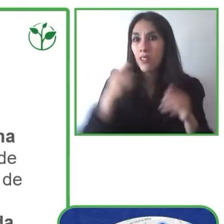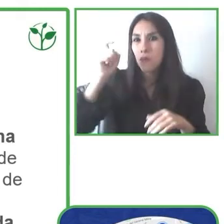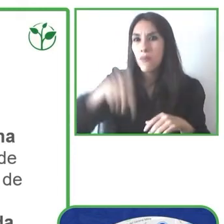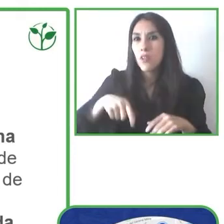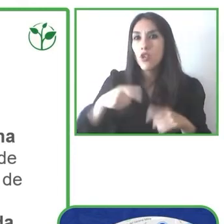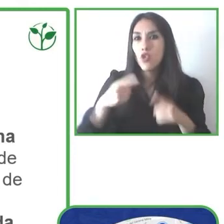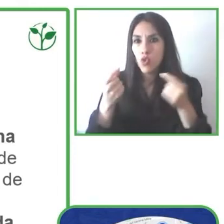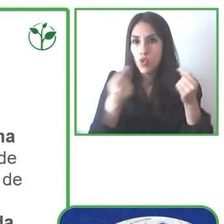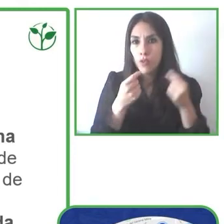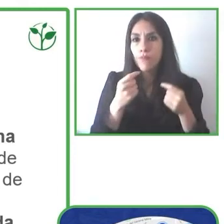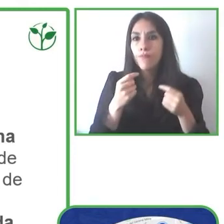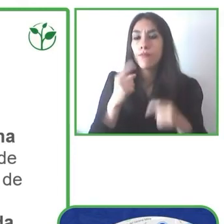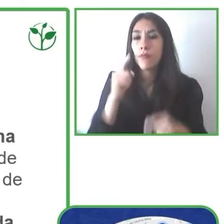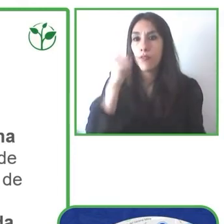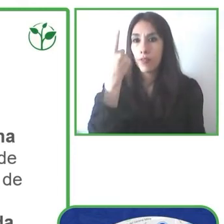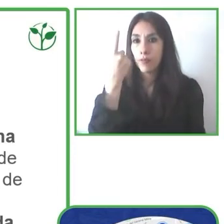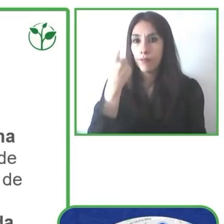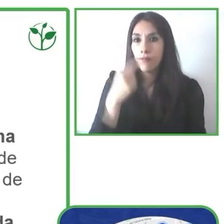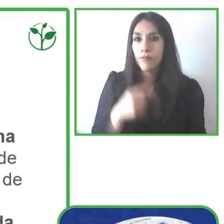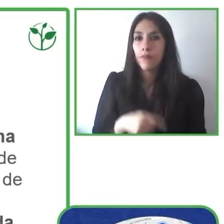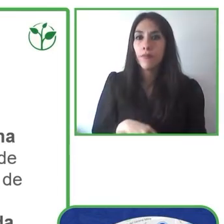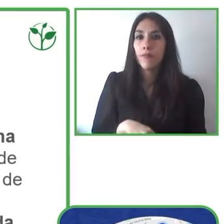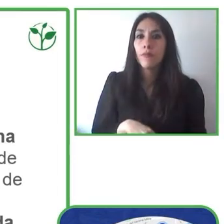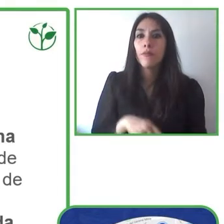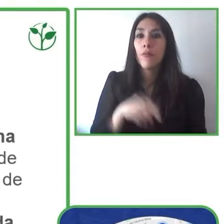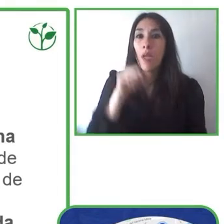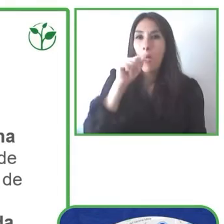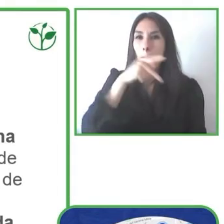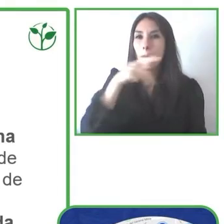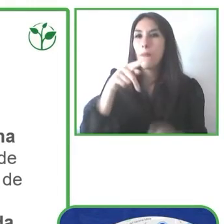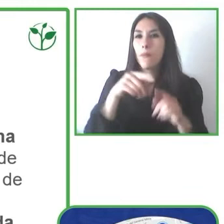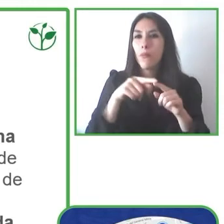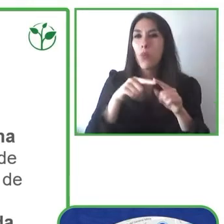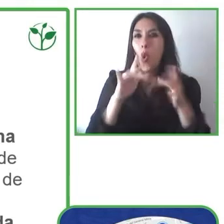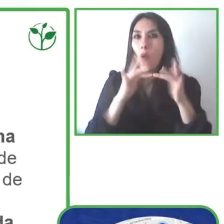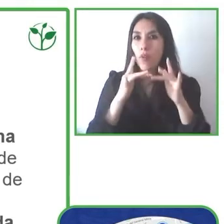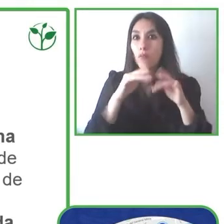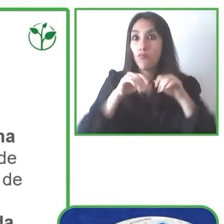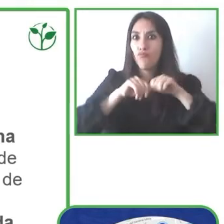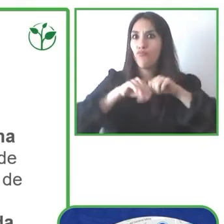create a central platform and we're looking to expand it throughout Europe,